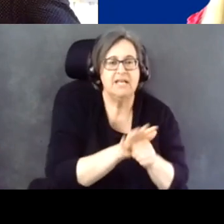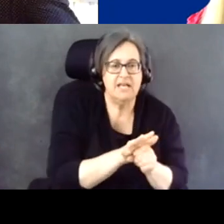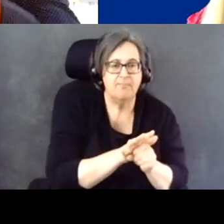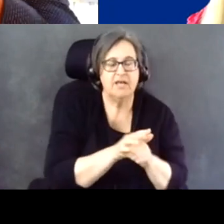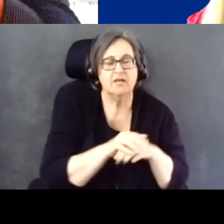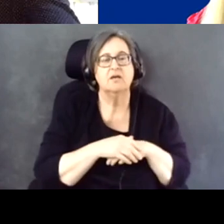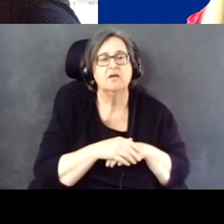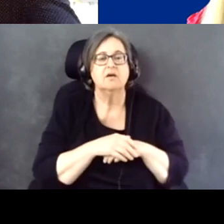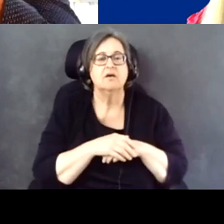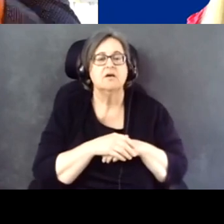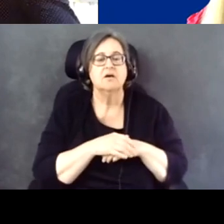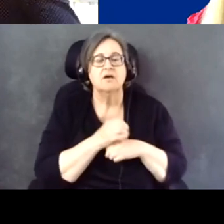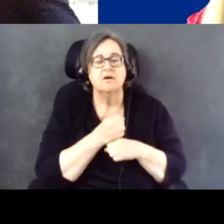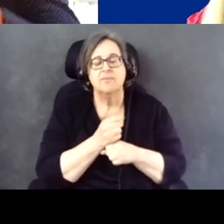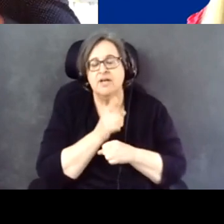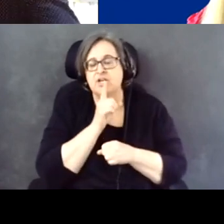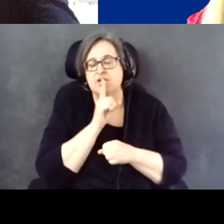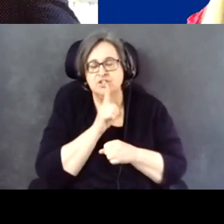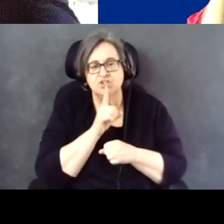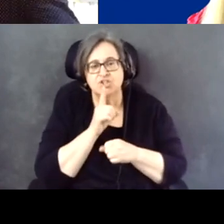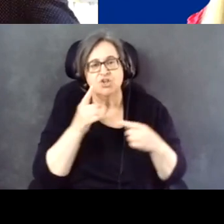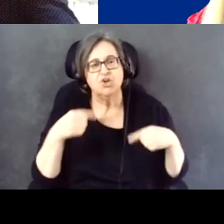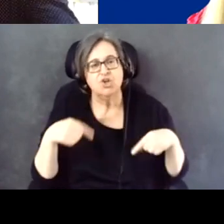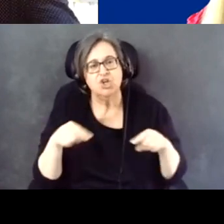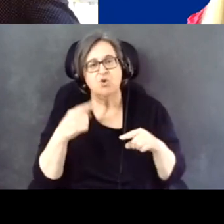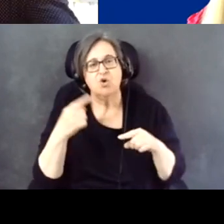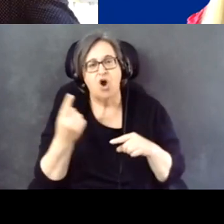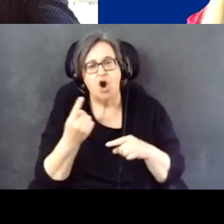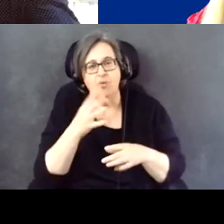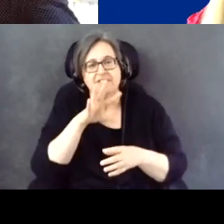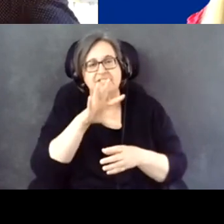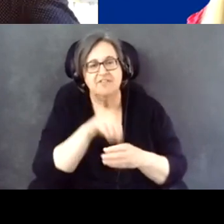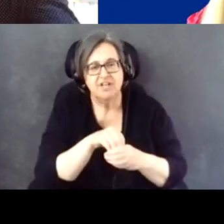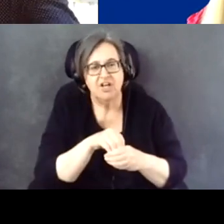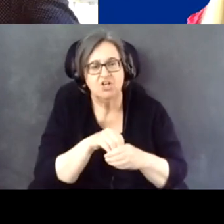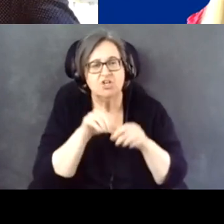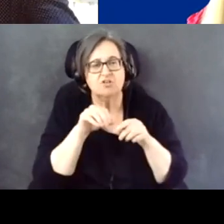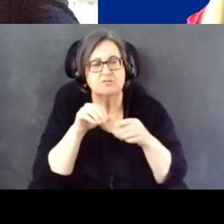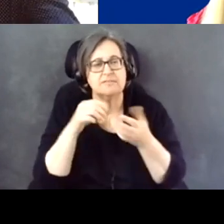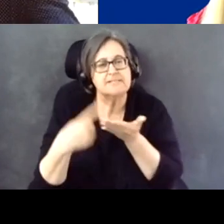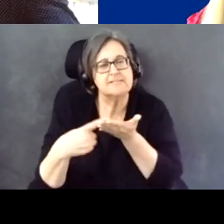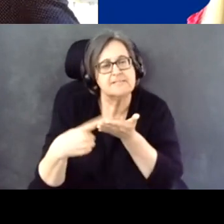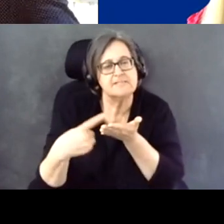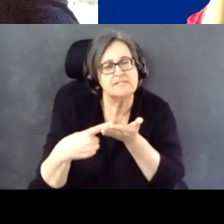ensuring that you are always at the table in these conversations is much like the curb